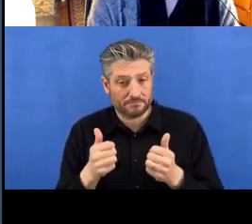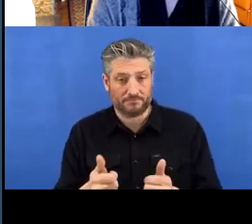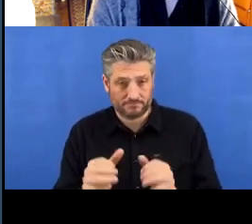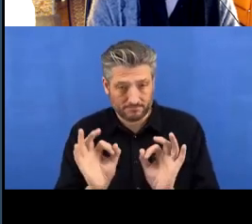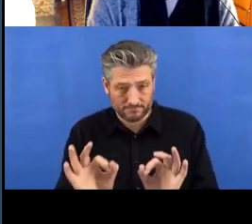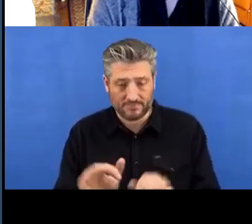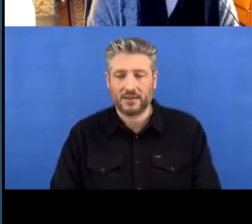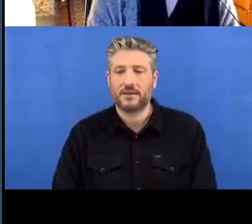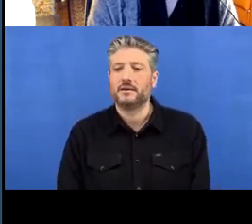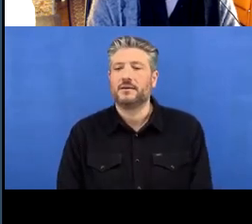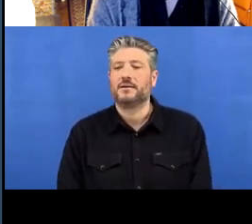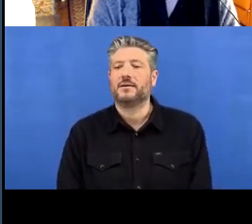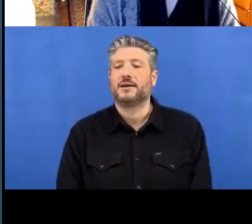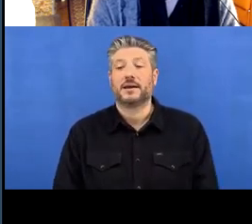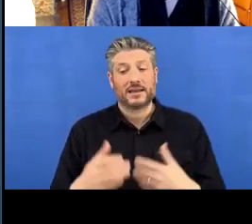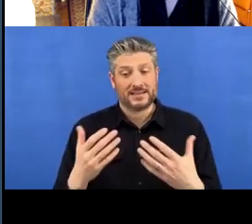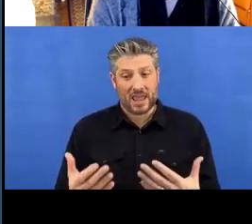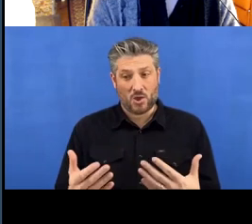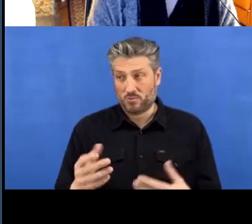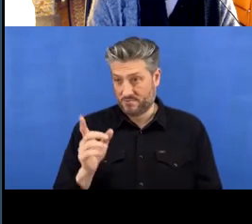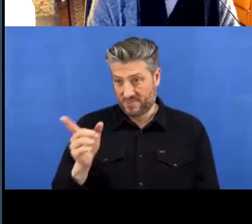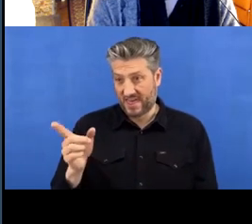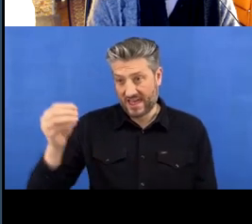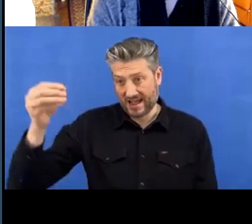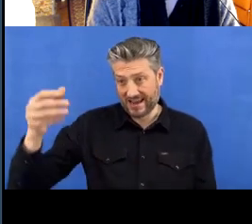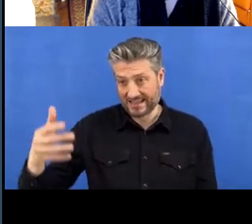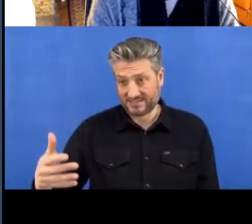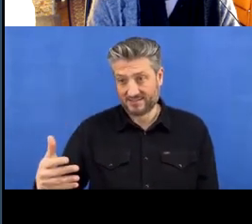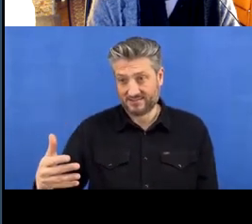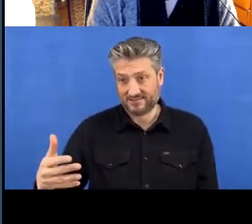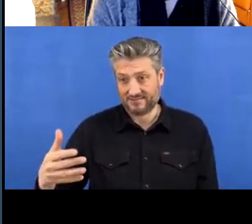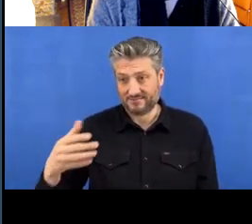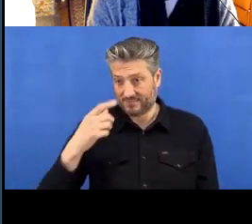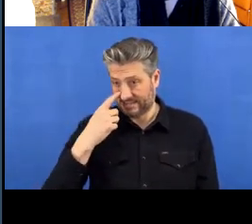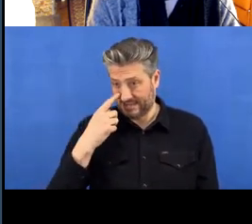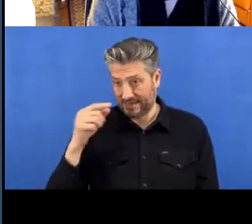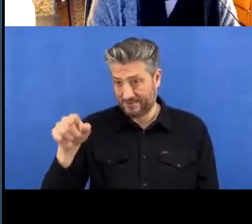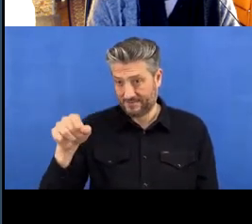in our list in the bottom here of our files and it also appears in the